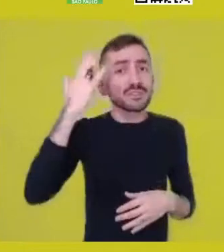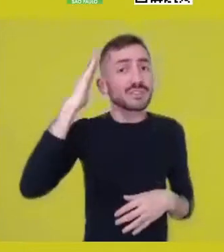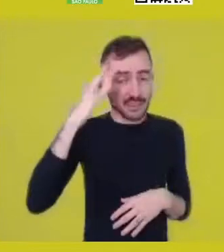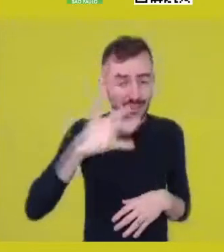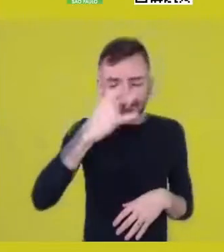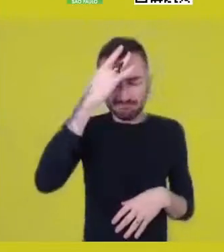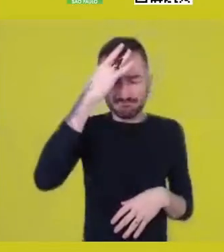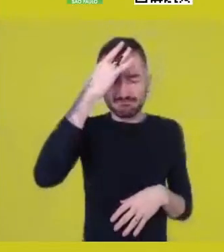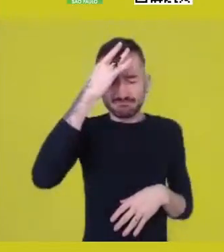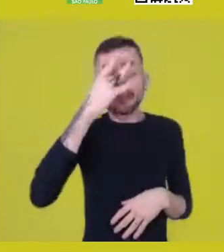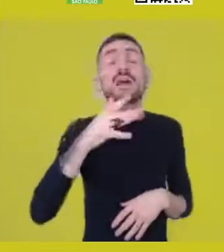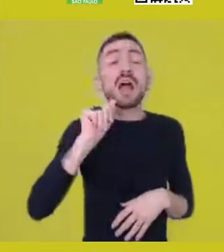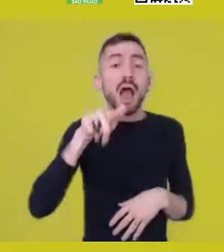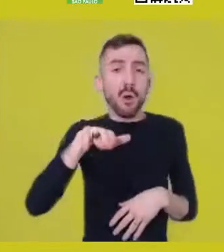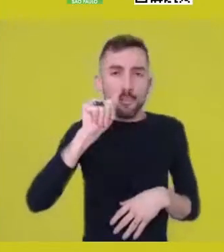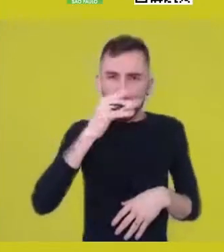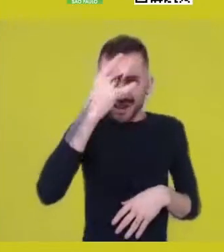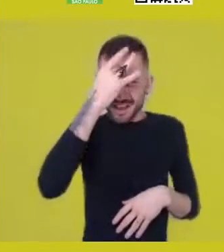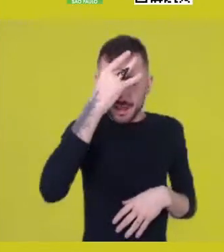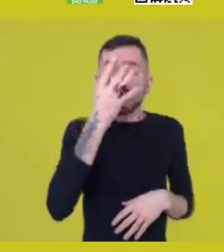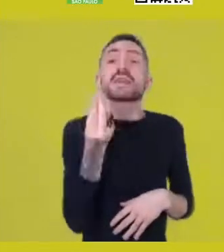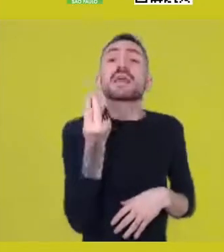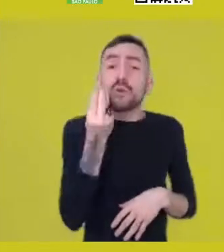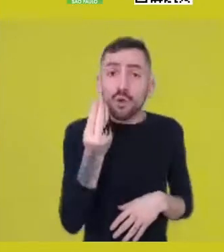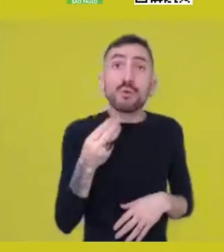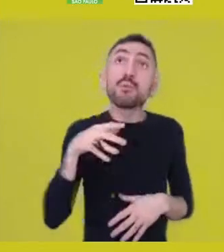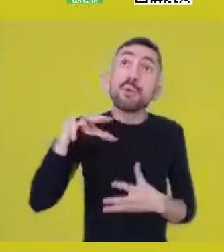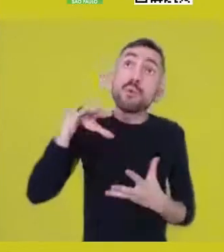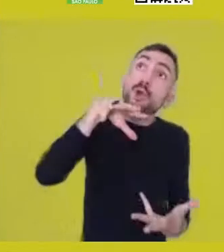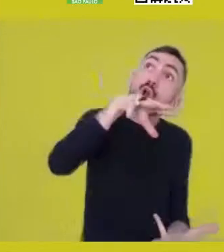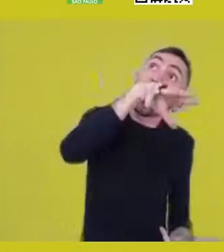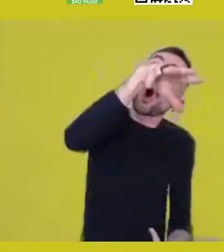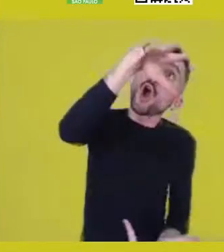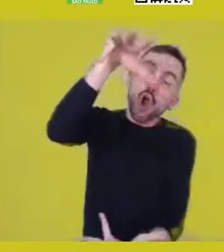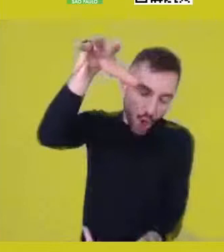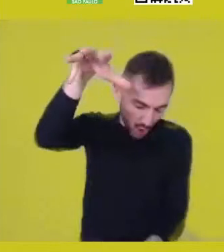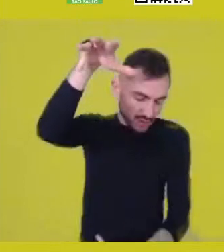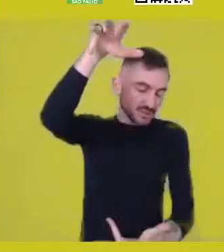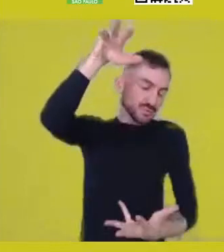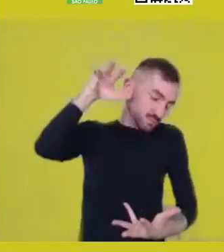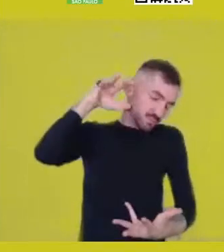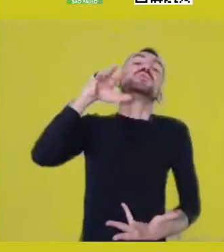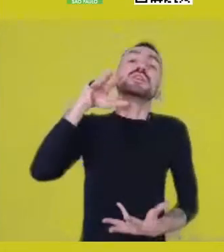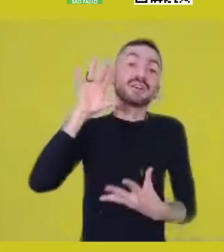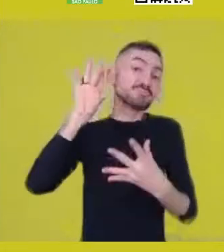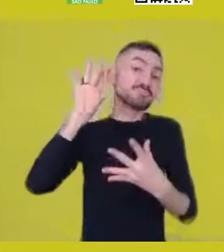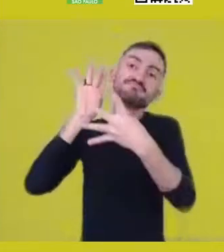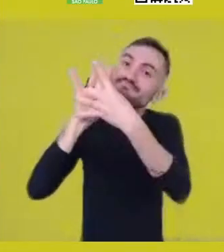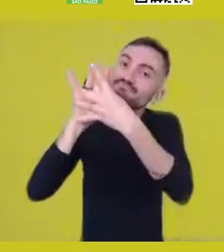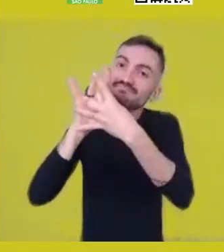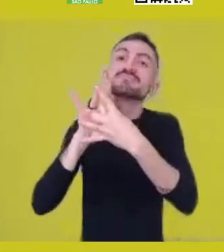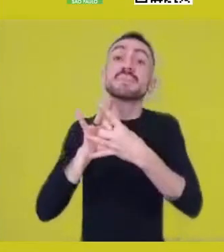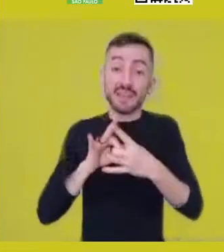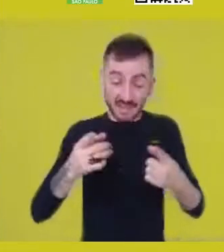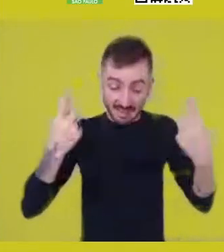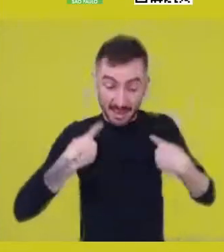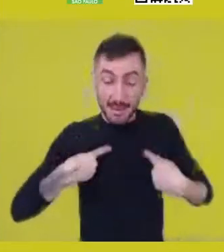as belonging to this body, matter and spirit as parts of the same reality